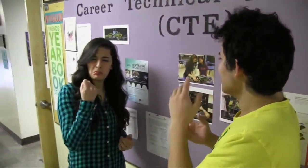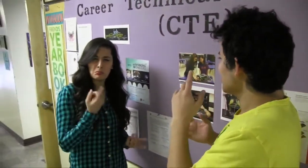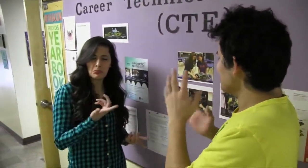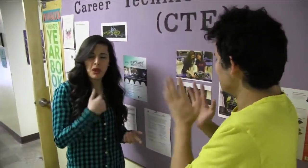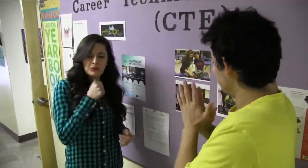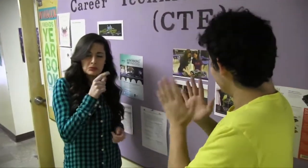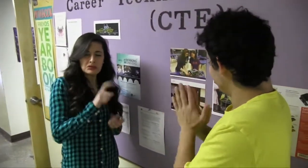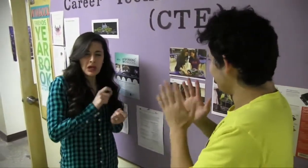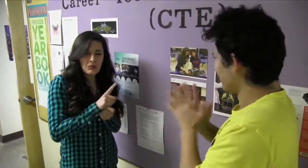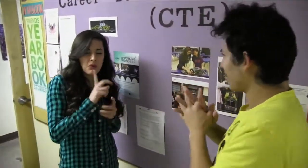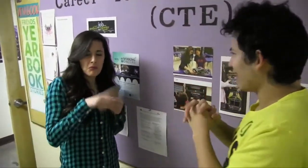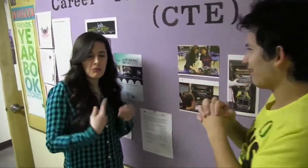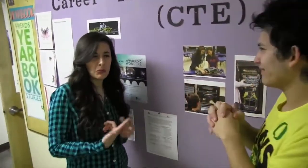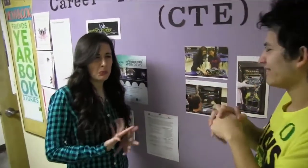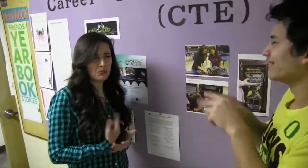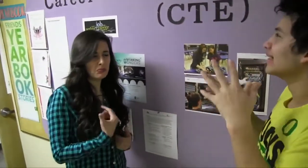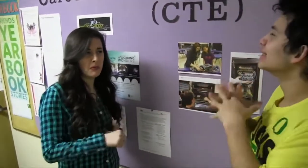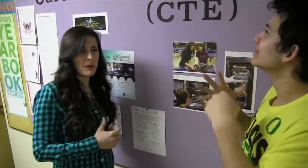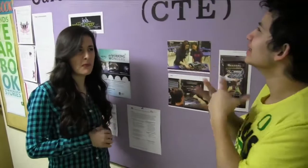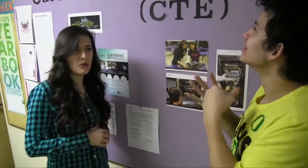I don't know exactly what you're talking about.